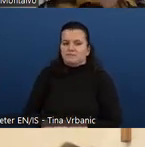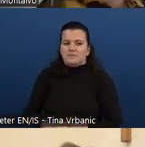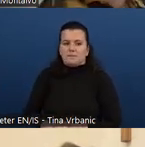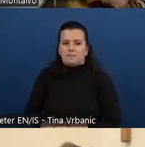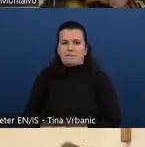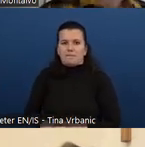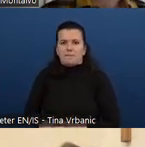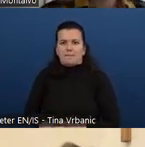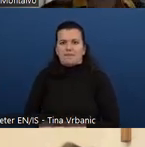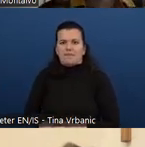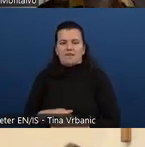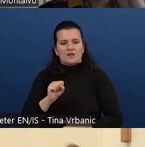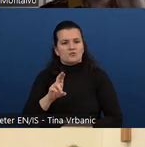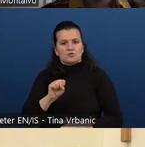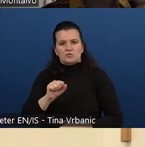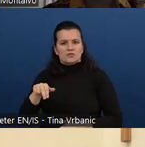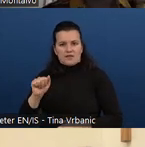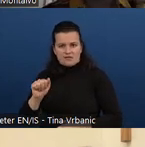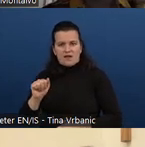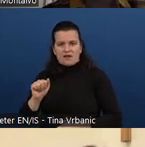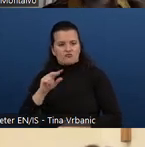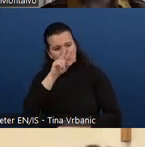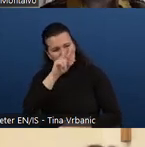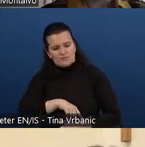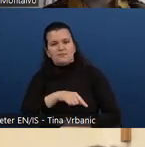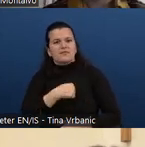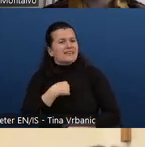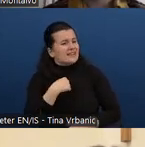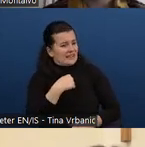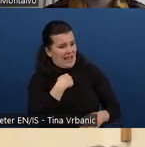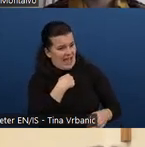of accessibility for many years. Do I really need to study to get certified?